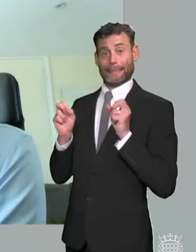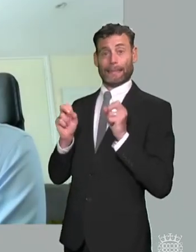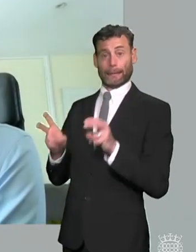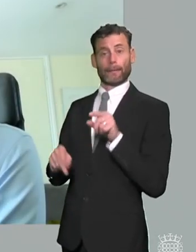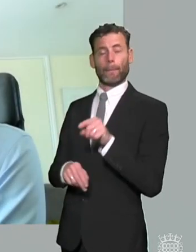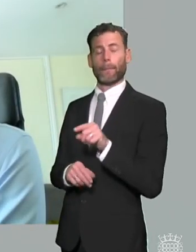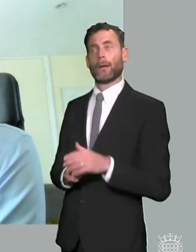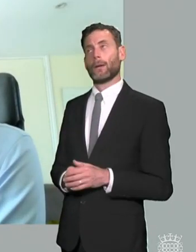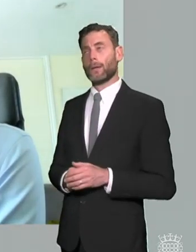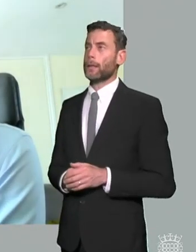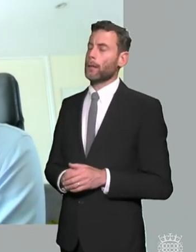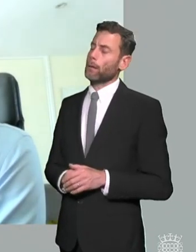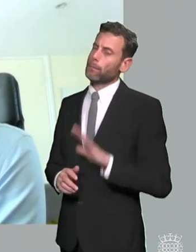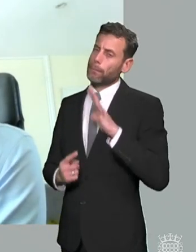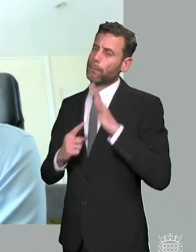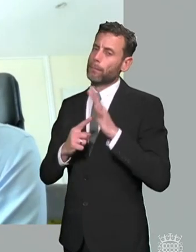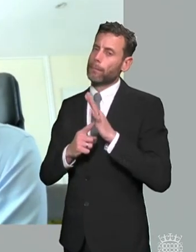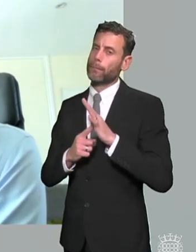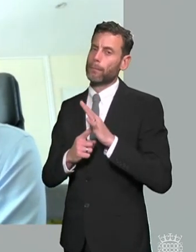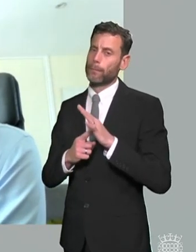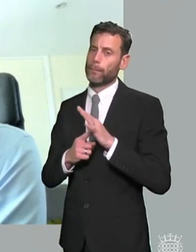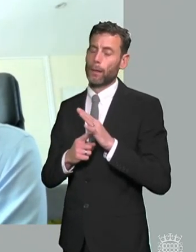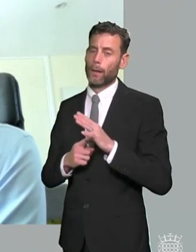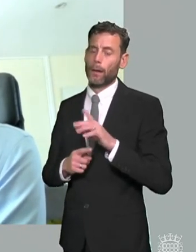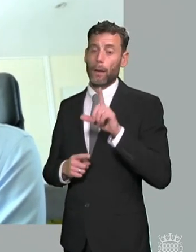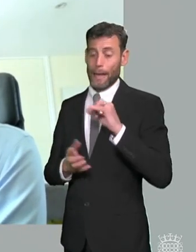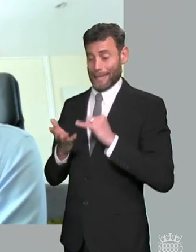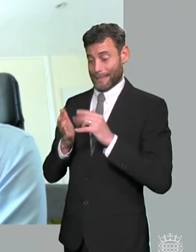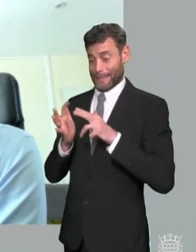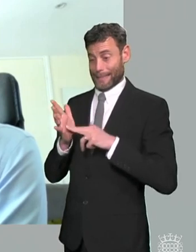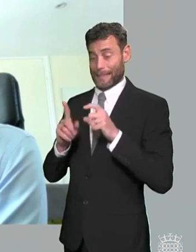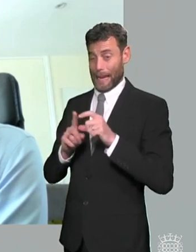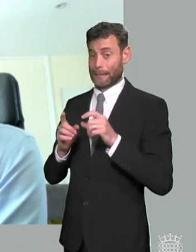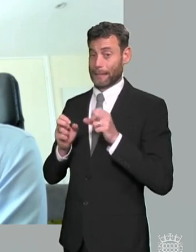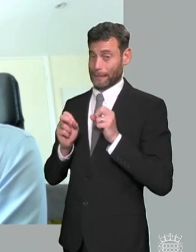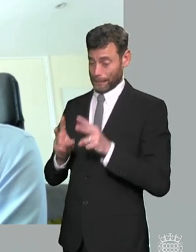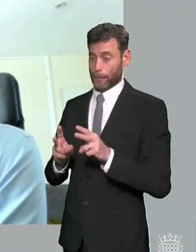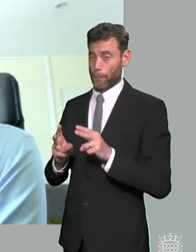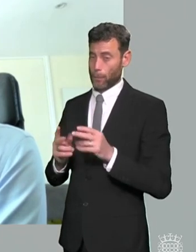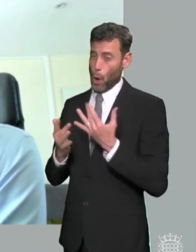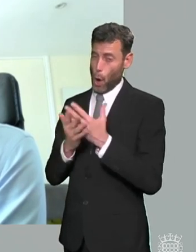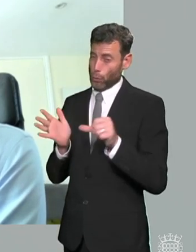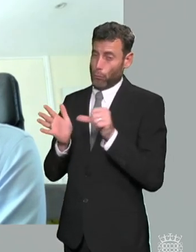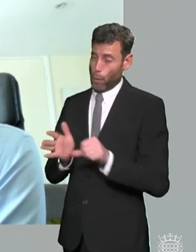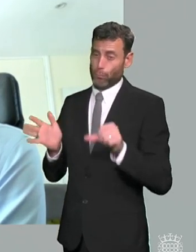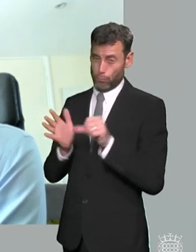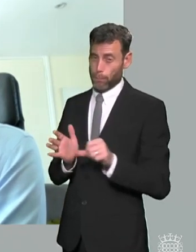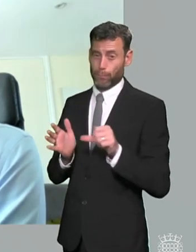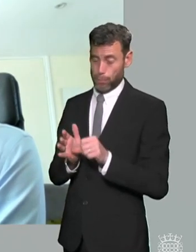um failing before the pandemic the pandemic doubled down on on those disadvantaged kids